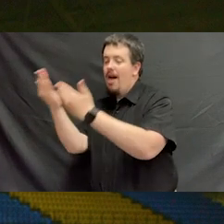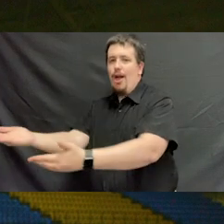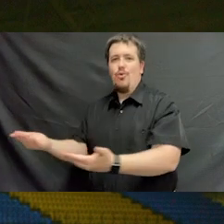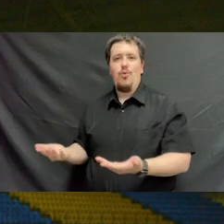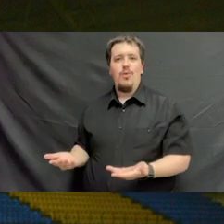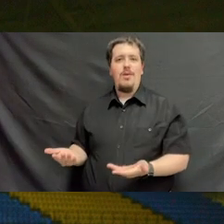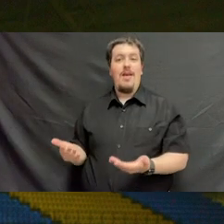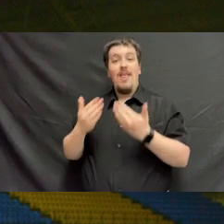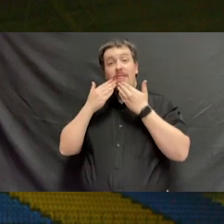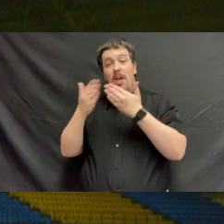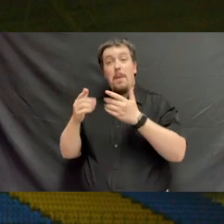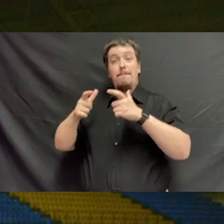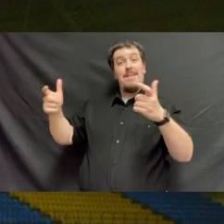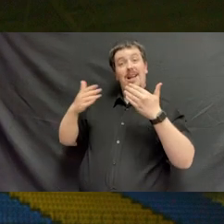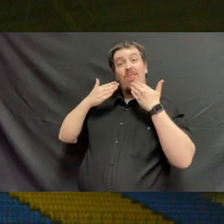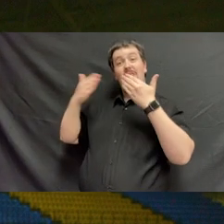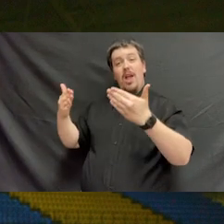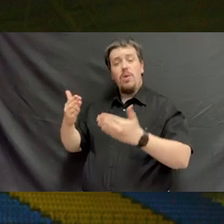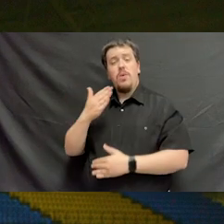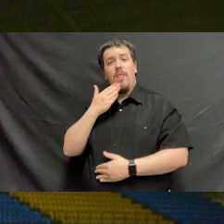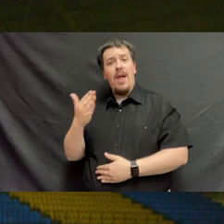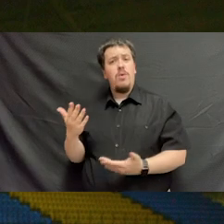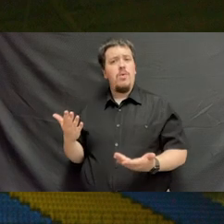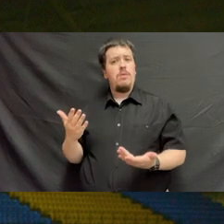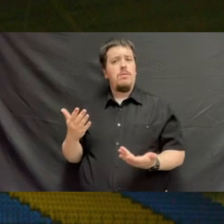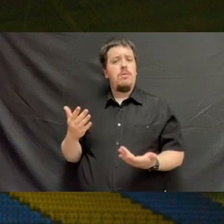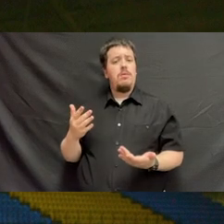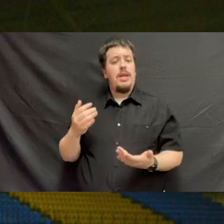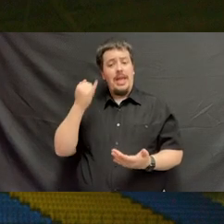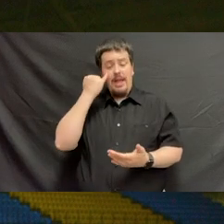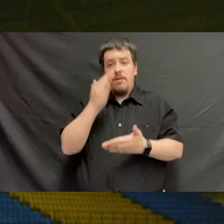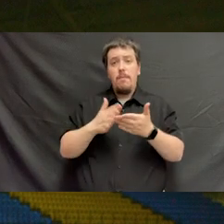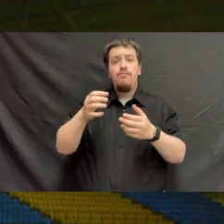A thank you can be big or small. Say thank you to a person who held the door for you